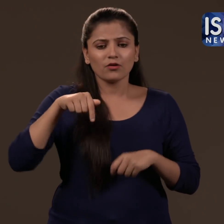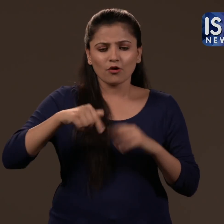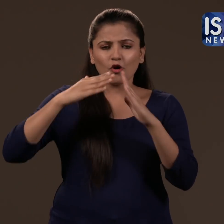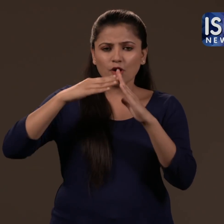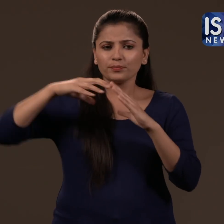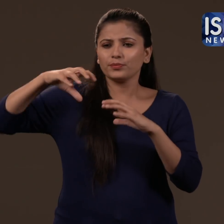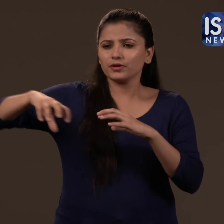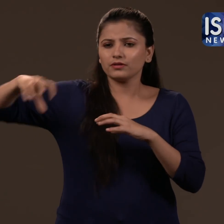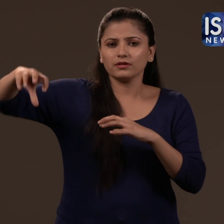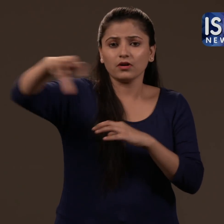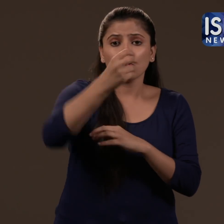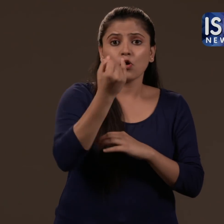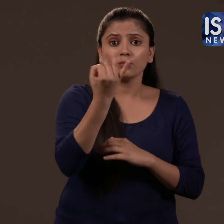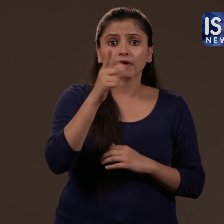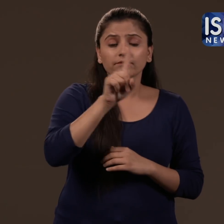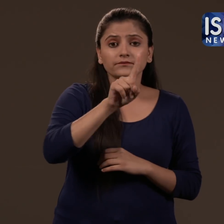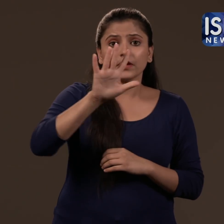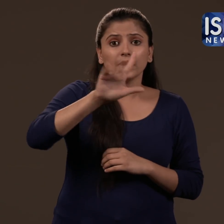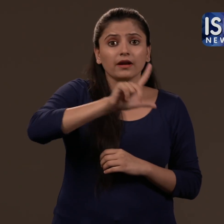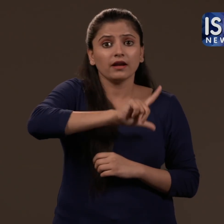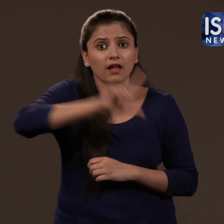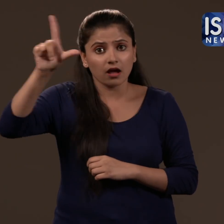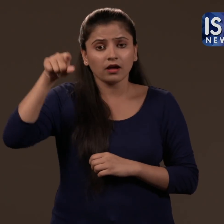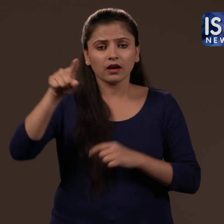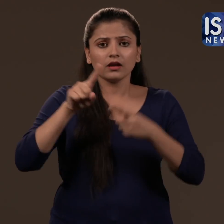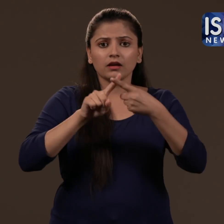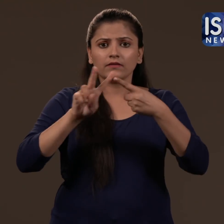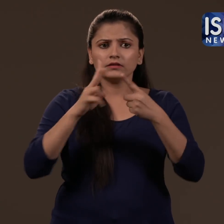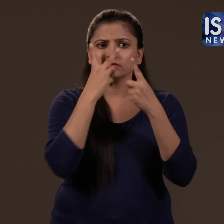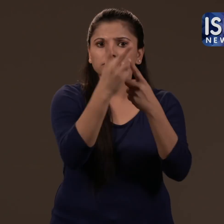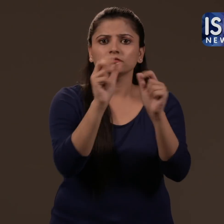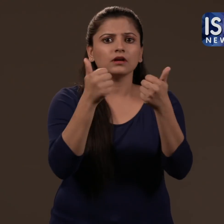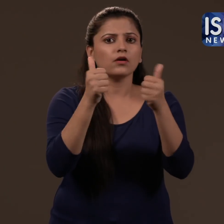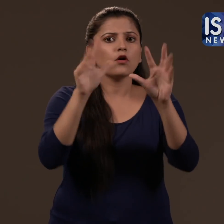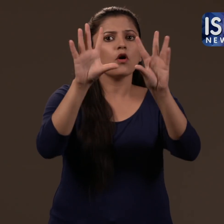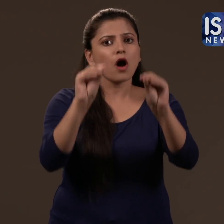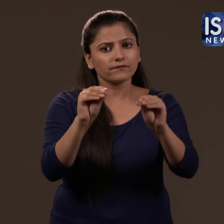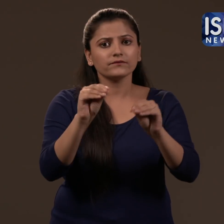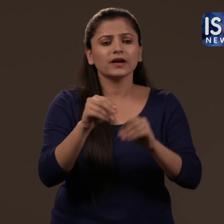More than 15 lakh homes will not be able to watch any channel on their TV.